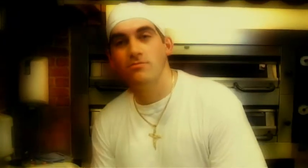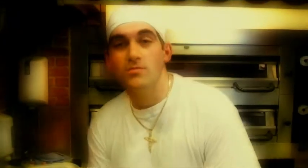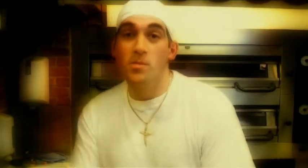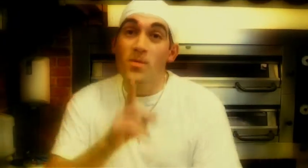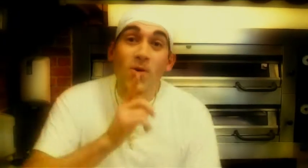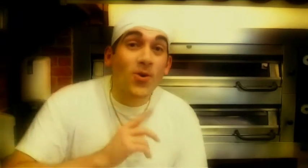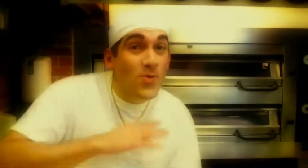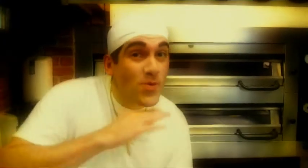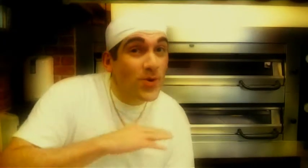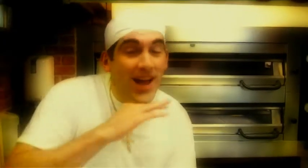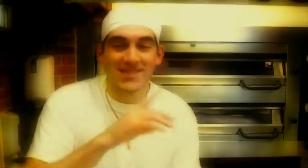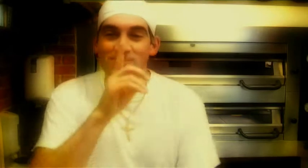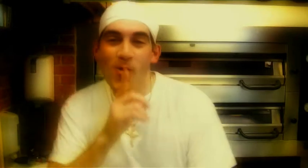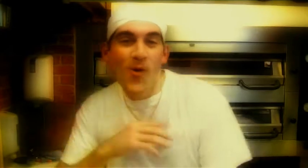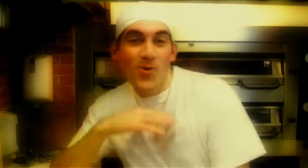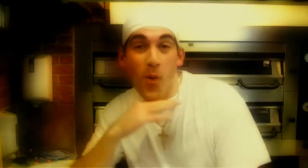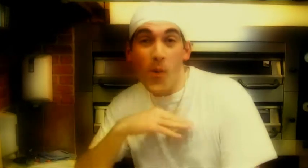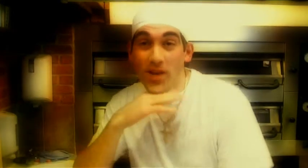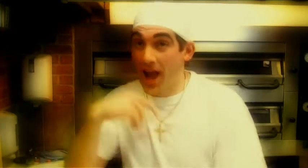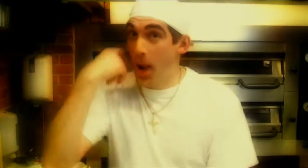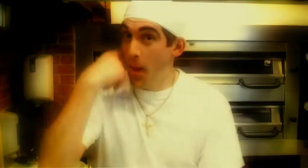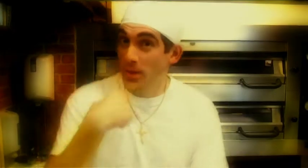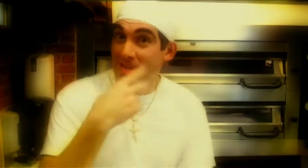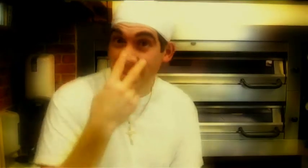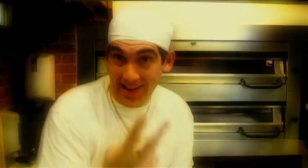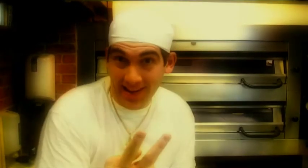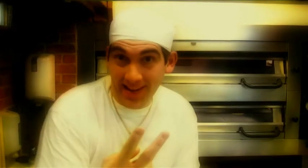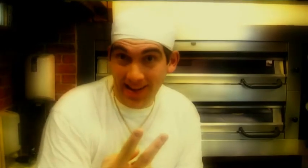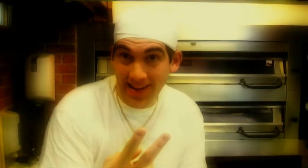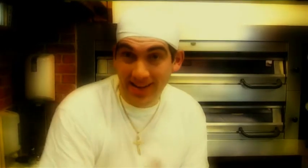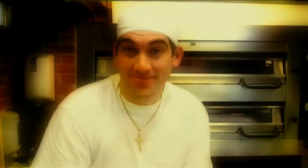Little frogs, little frogs are funny to see.